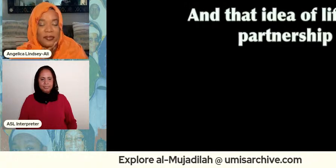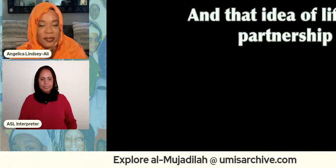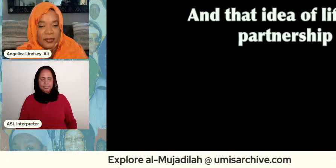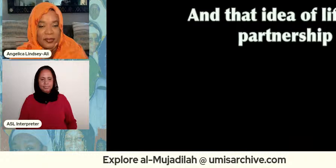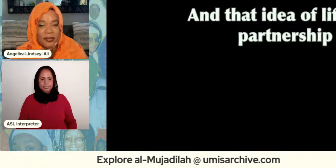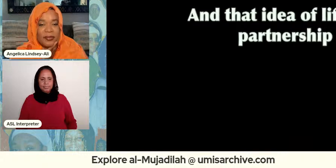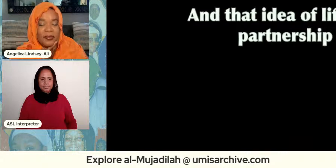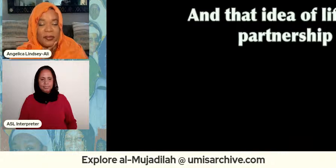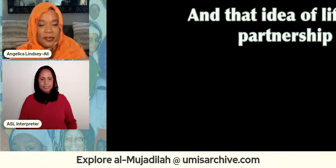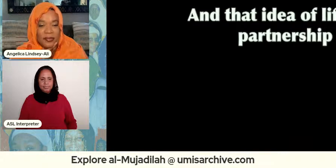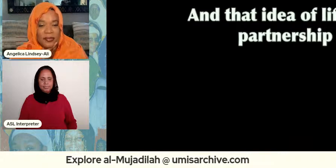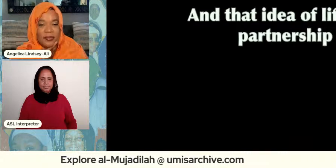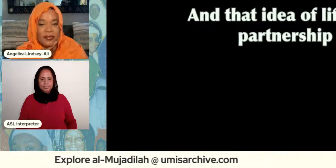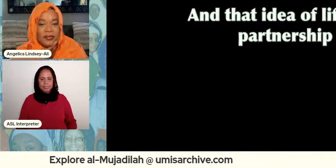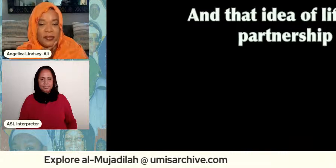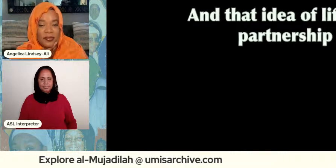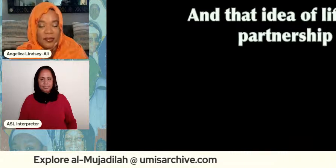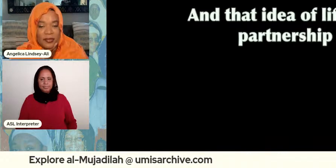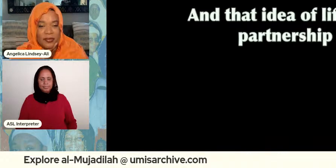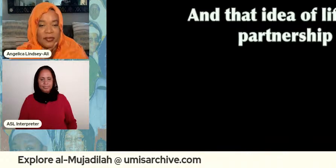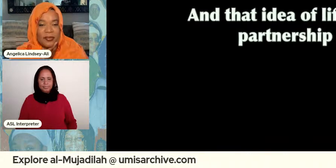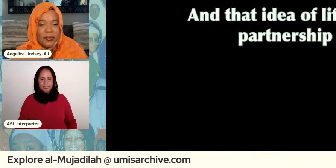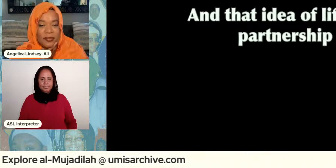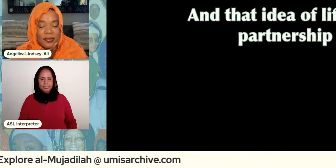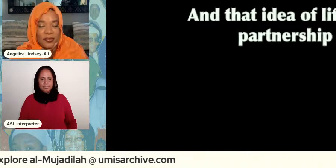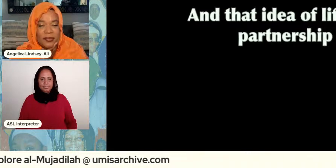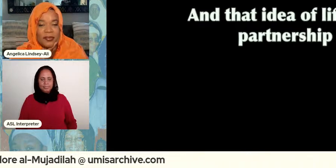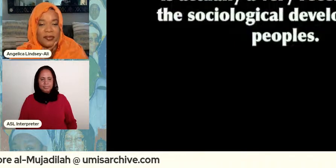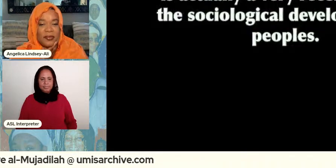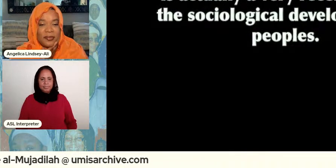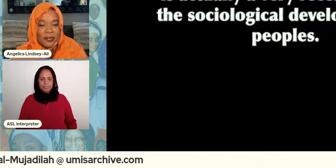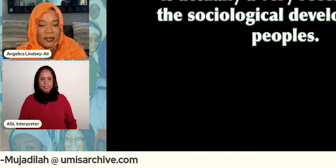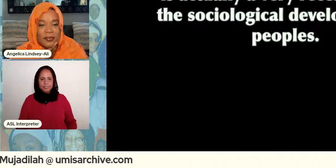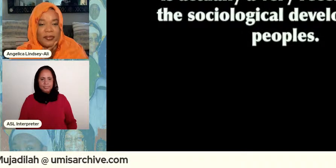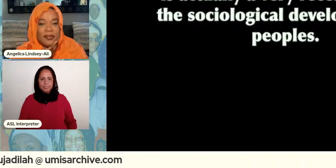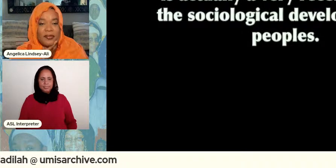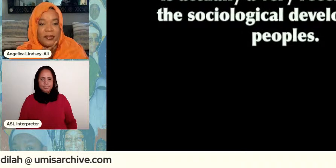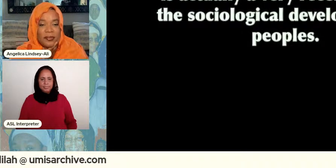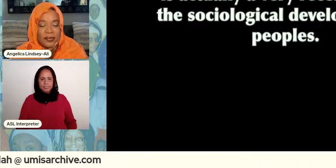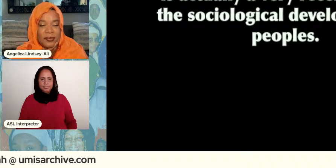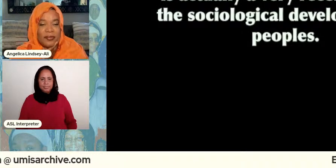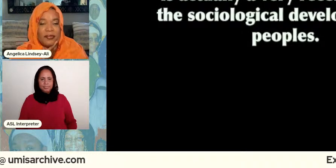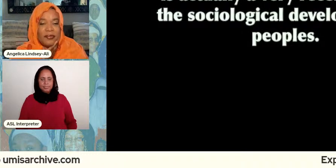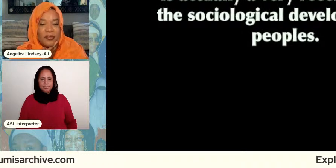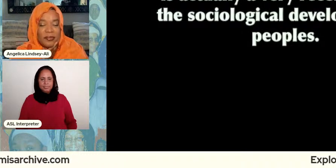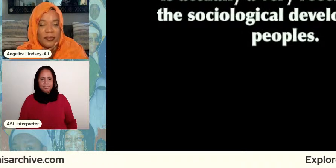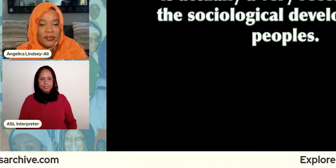and that the idea of um lifetime partnership is actually a very recent idea in the sociological